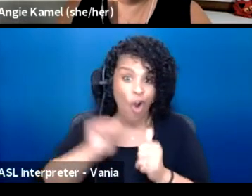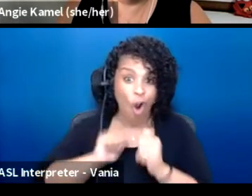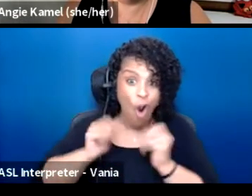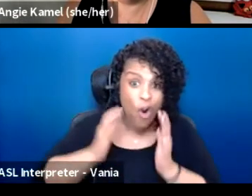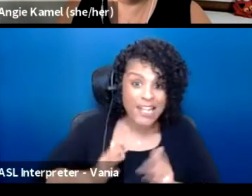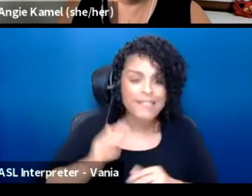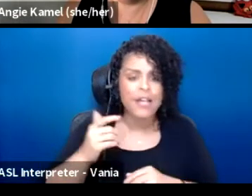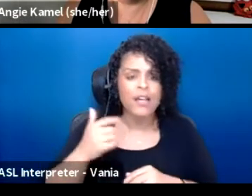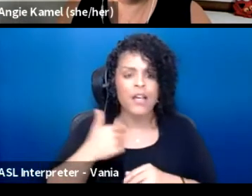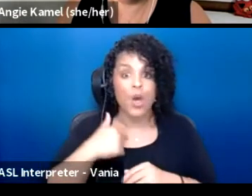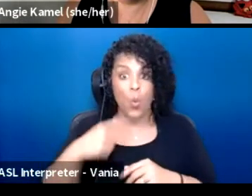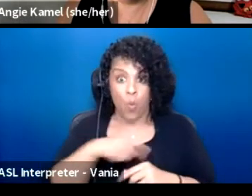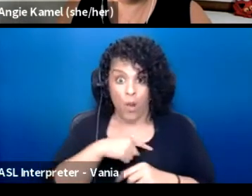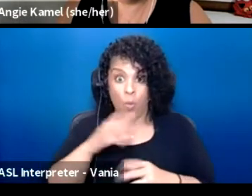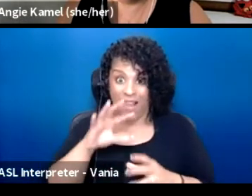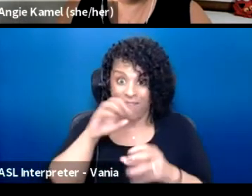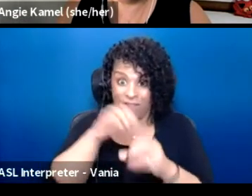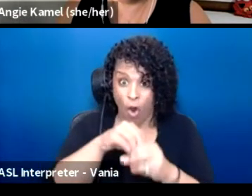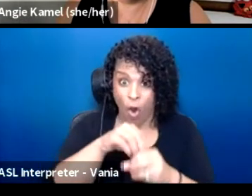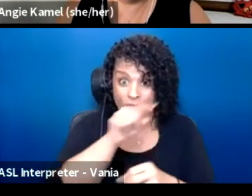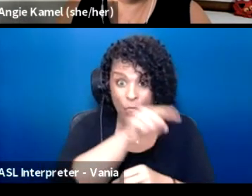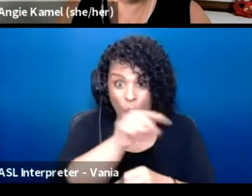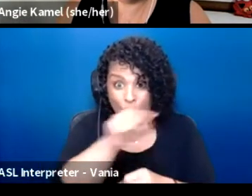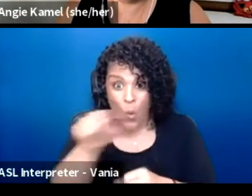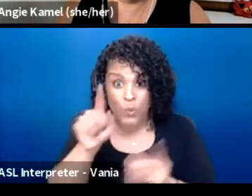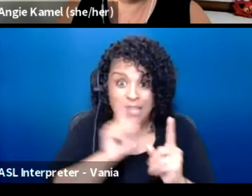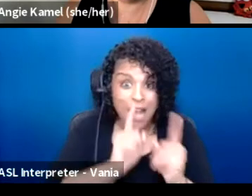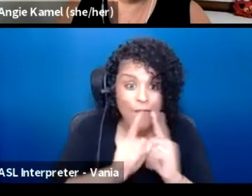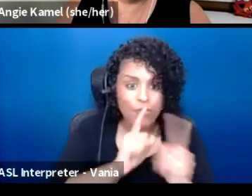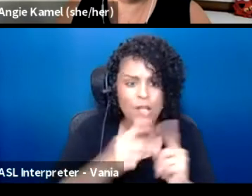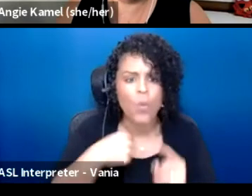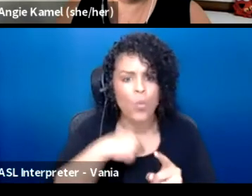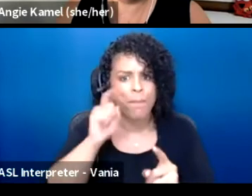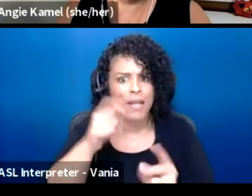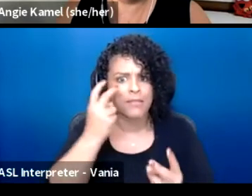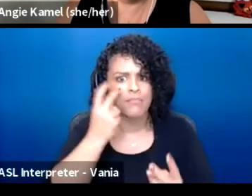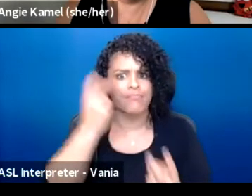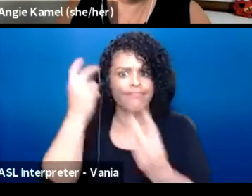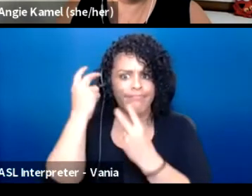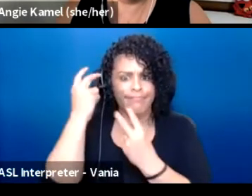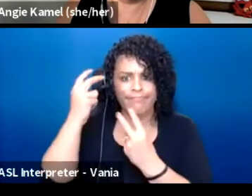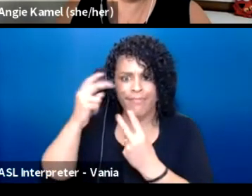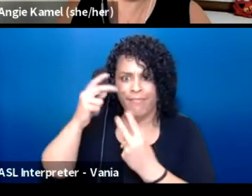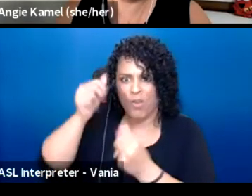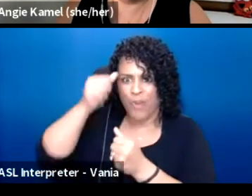that we are stepping in really reflective of the diverse community that we are.